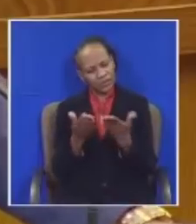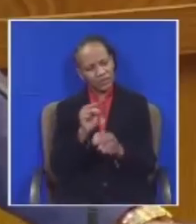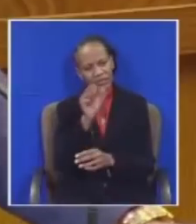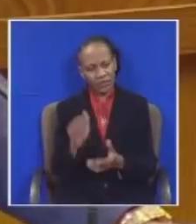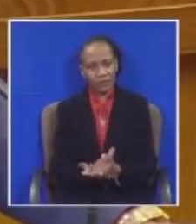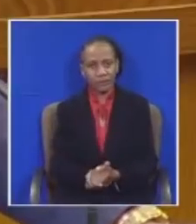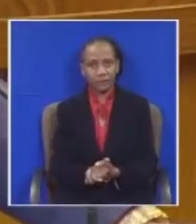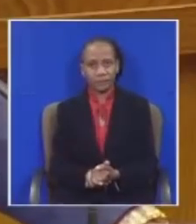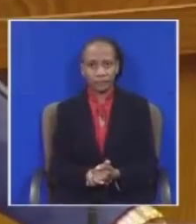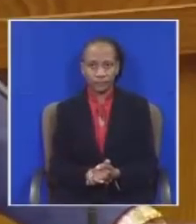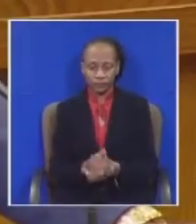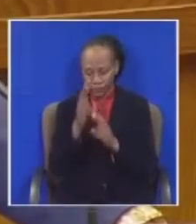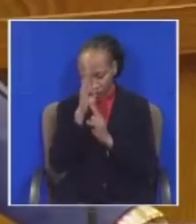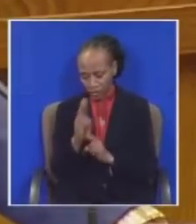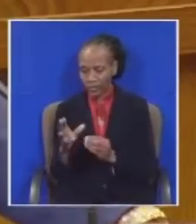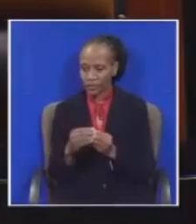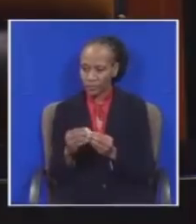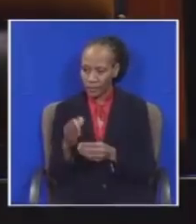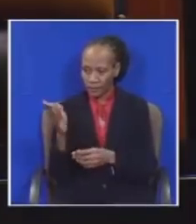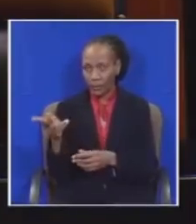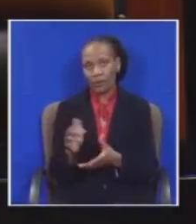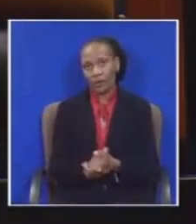Honorable Hlowama. If you are going to say a